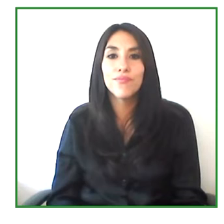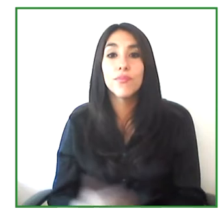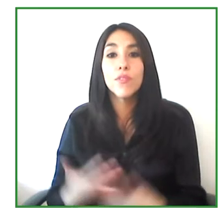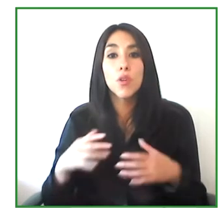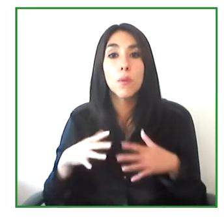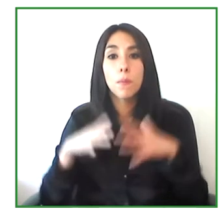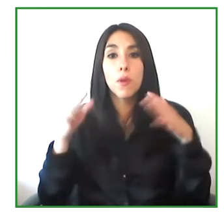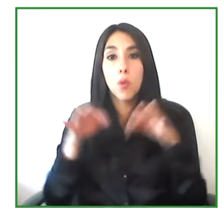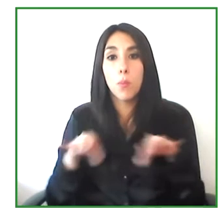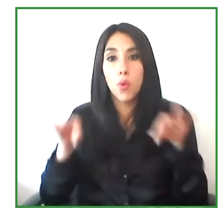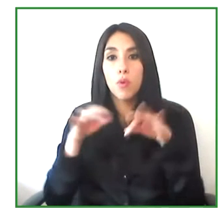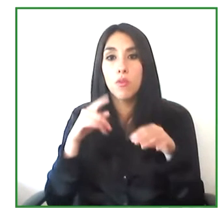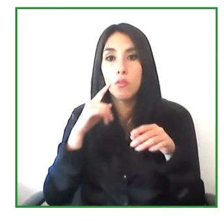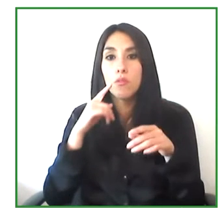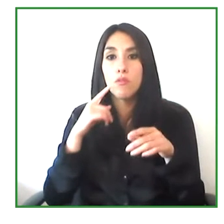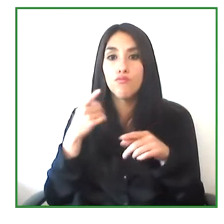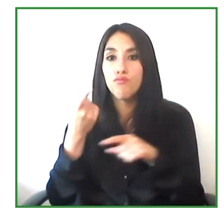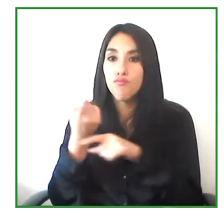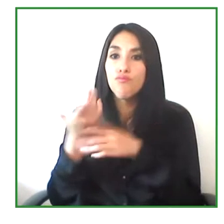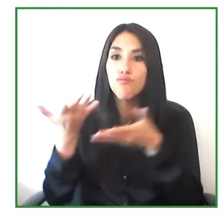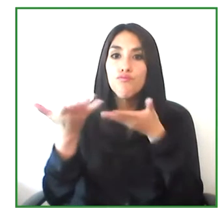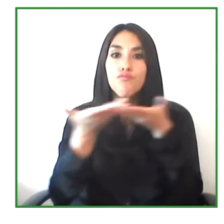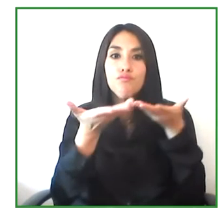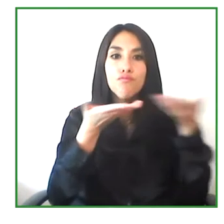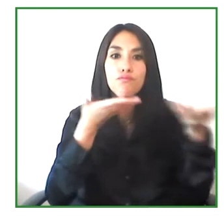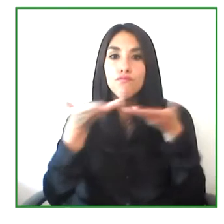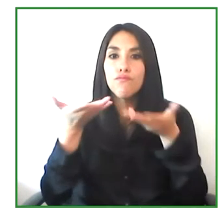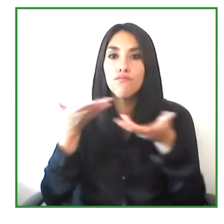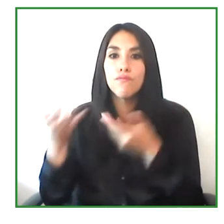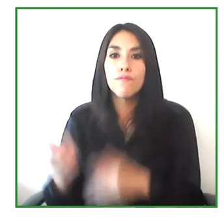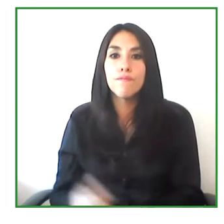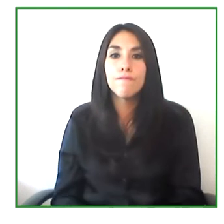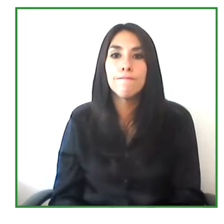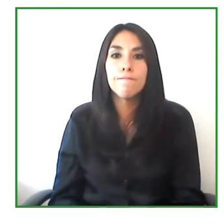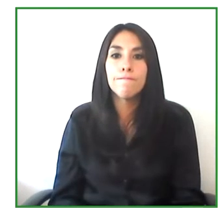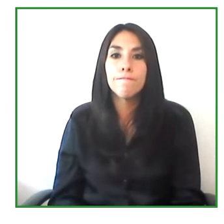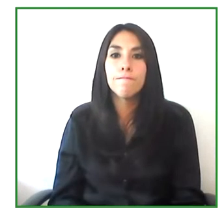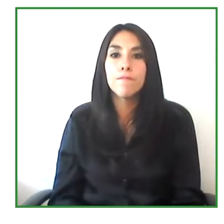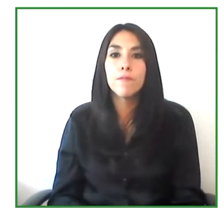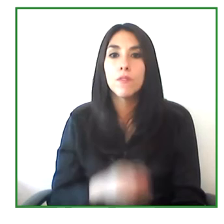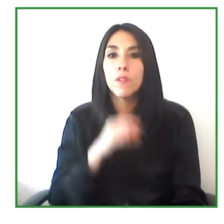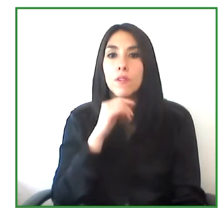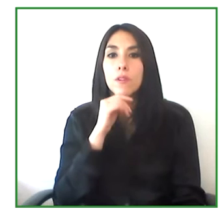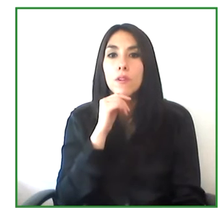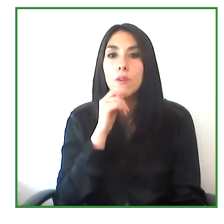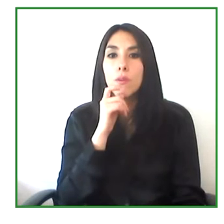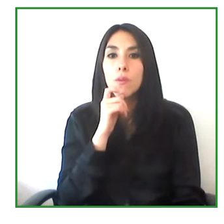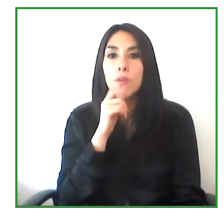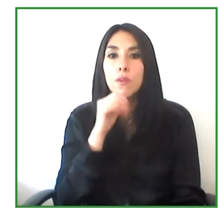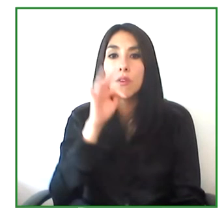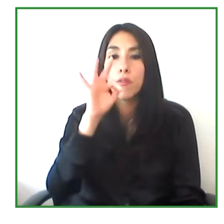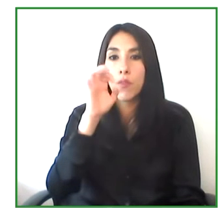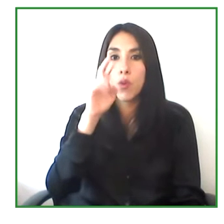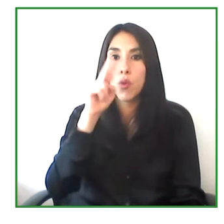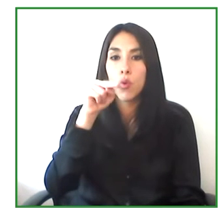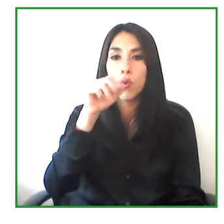We were able to learn about the important impact of FENASCOL in Colombia and other countries such as Paraguay.